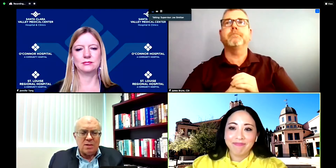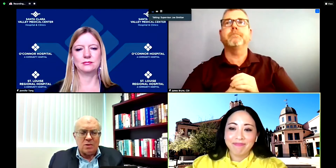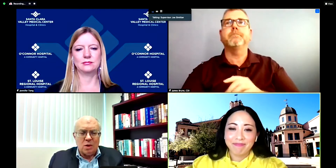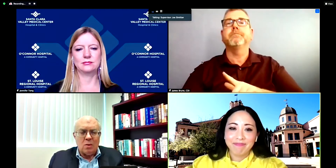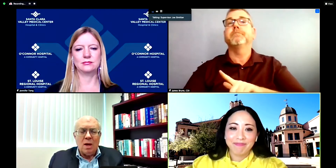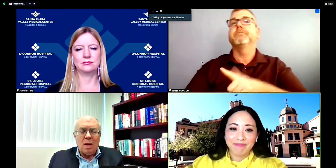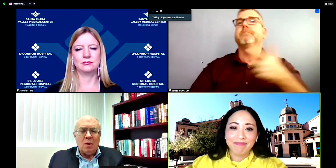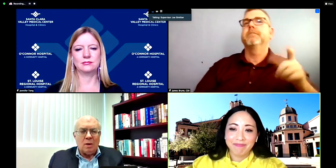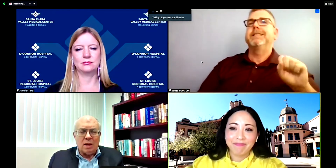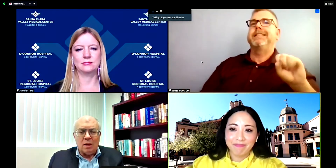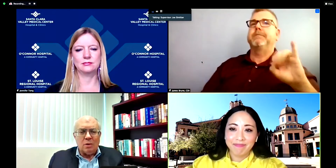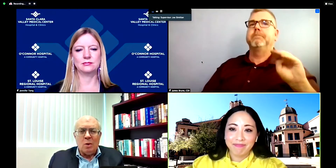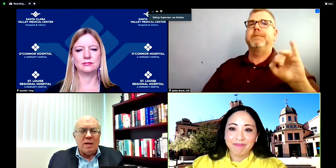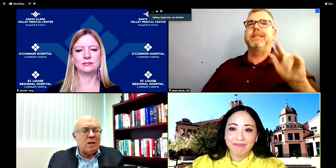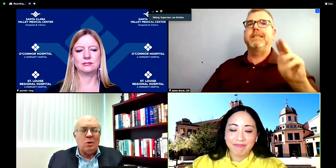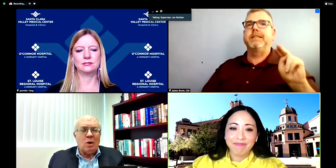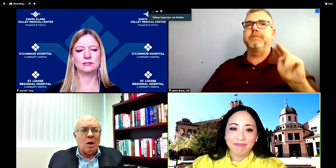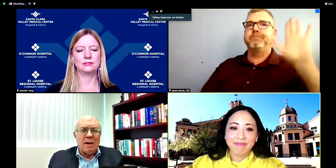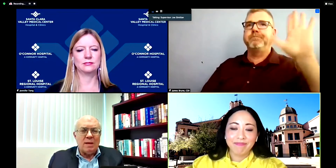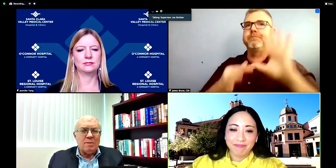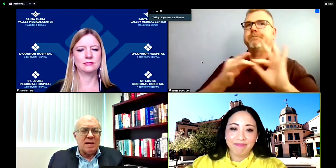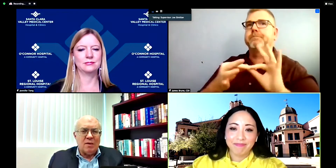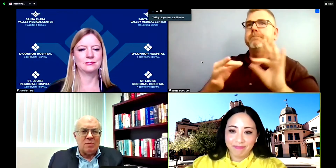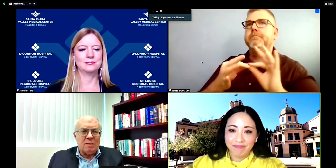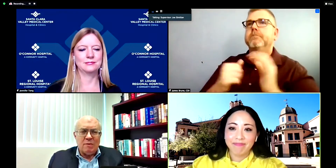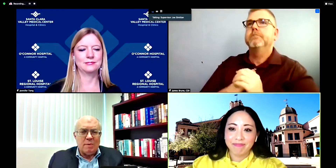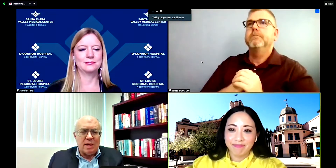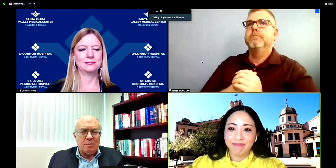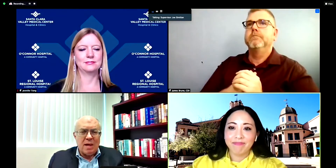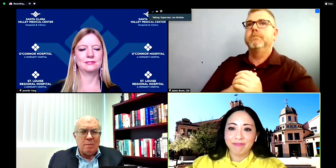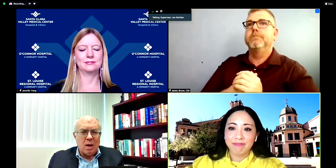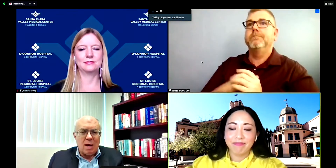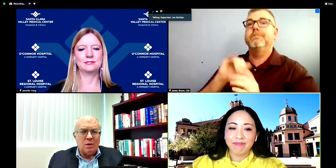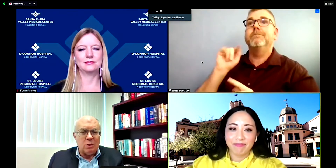us are so critical. Nobody can do it all by themselves, but if everybody will take apart and